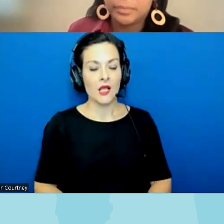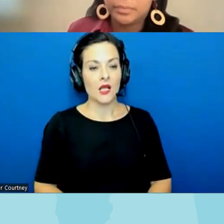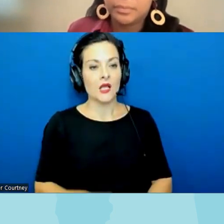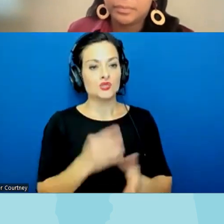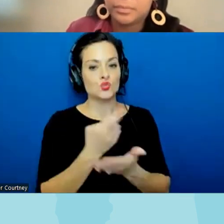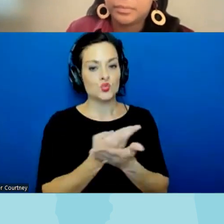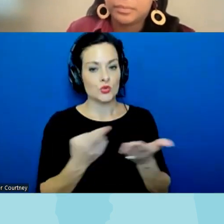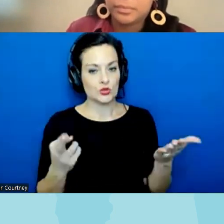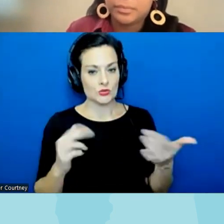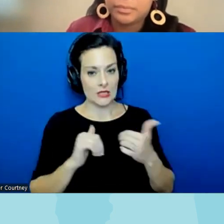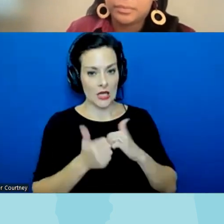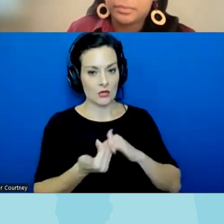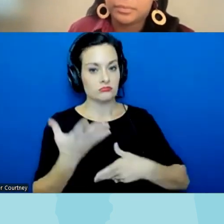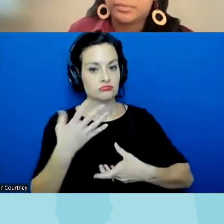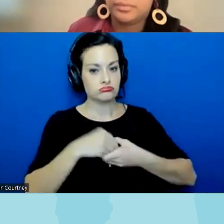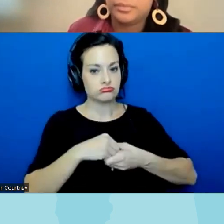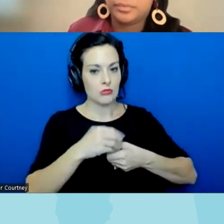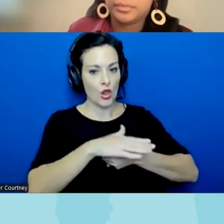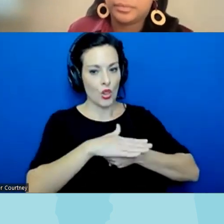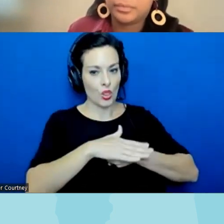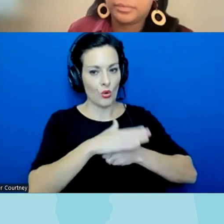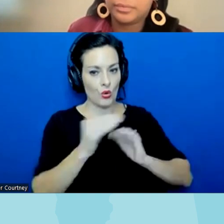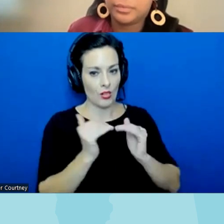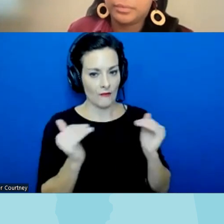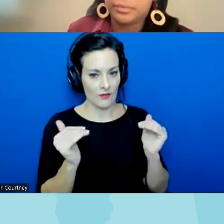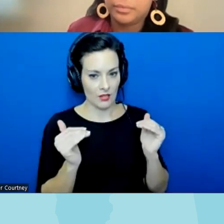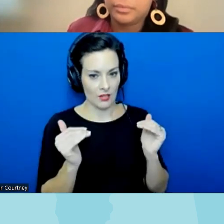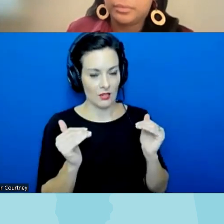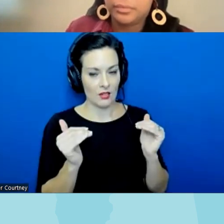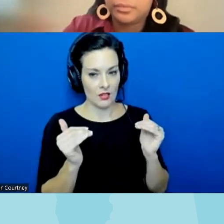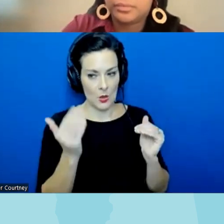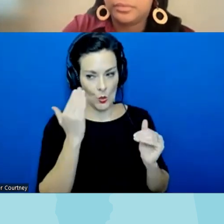how to engage at the local level um because we know obviously that local officials are often